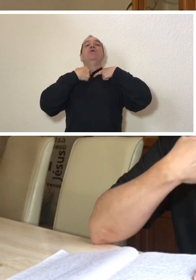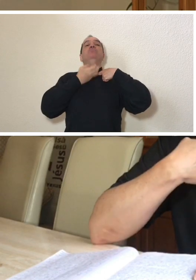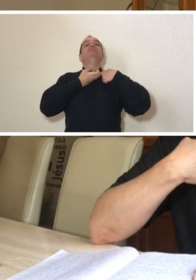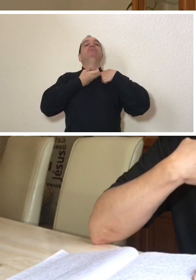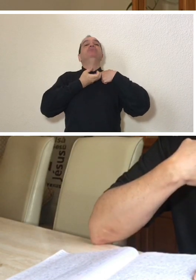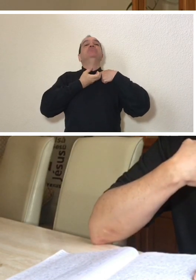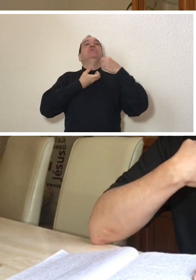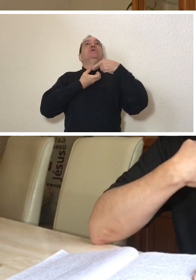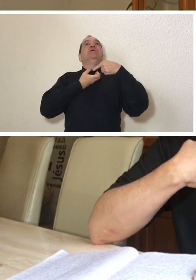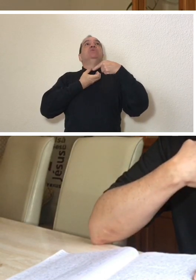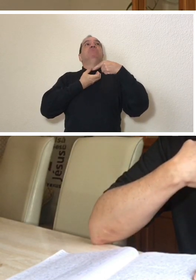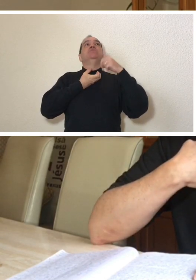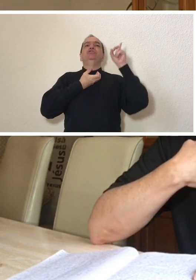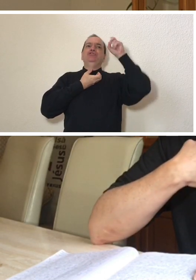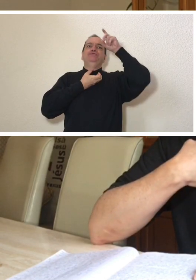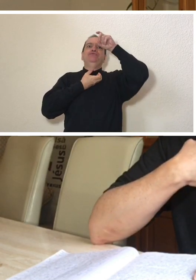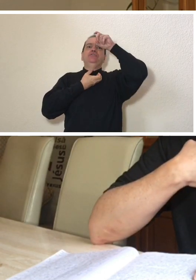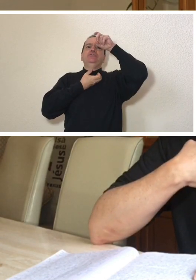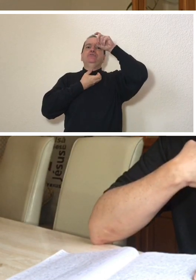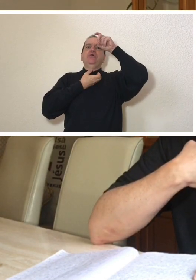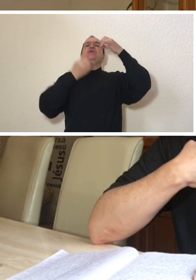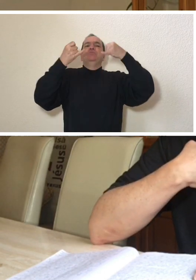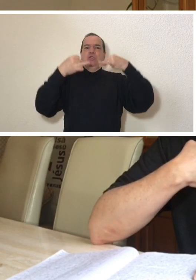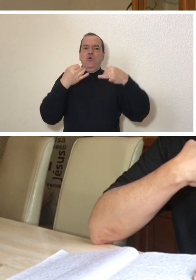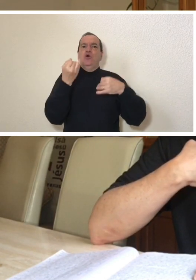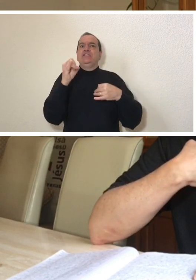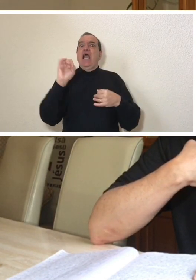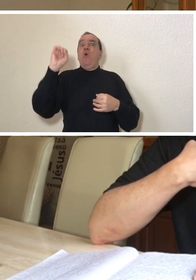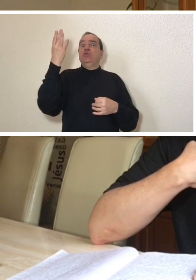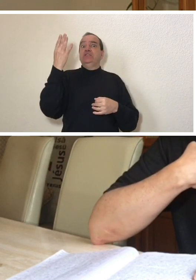because of the tracheostomy would be much more complicated and time consuming.